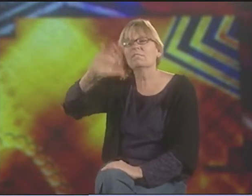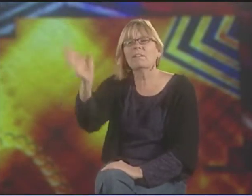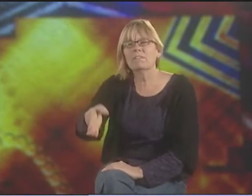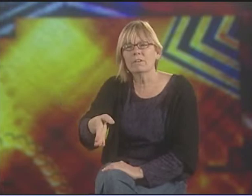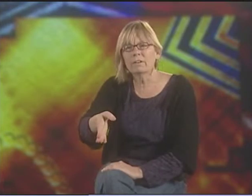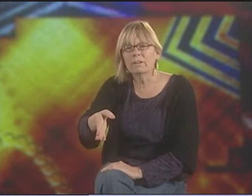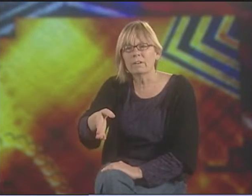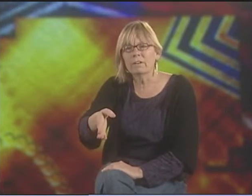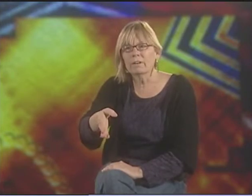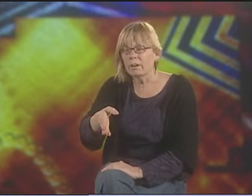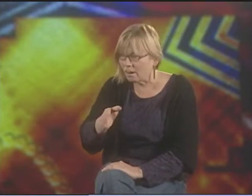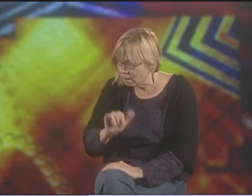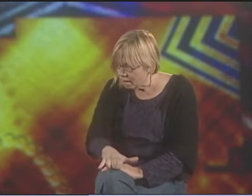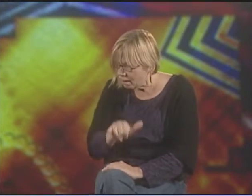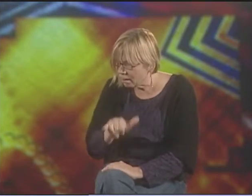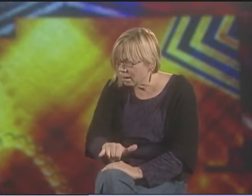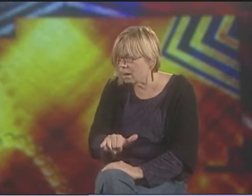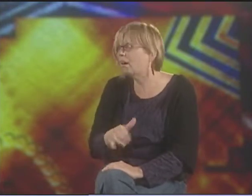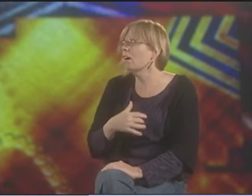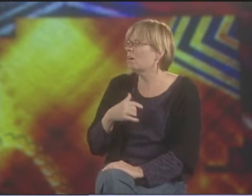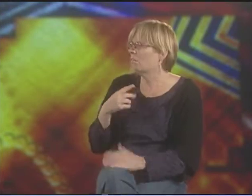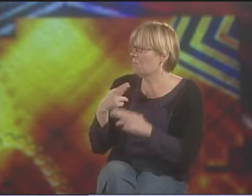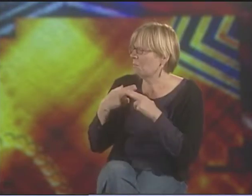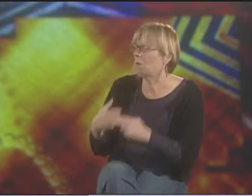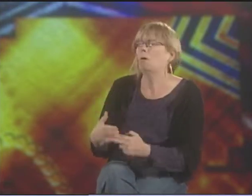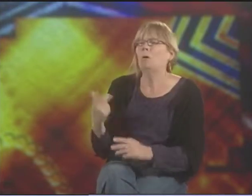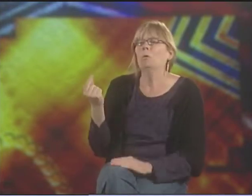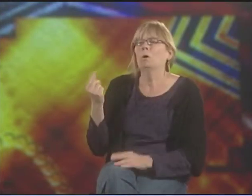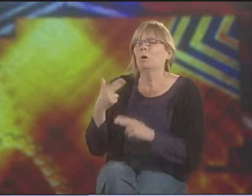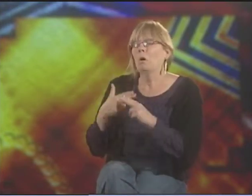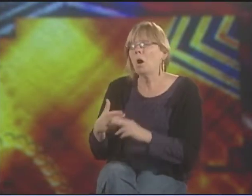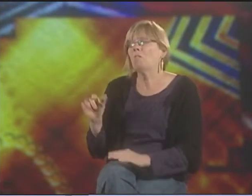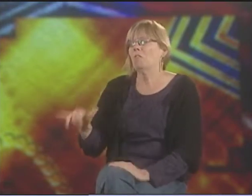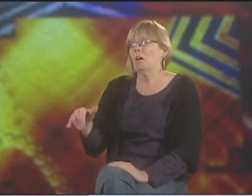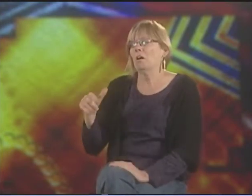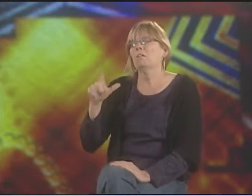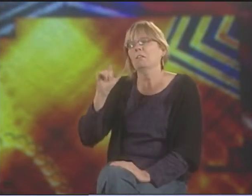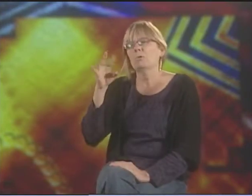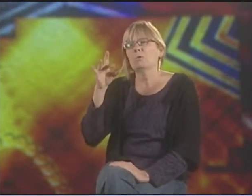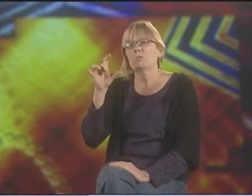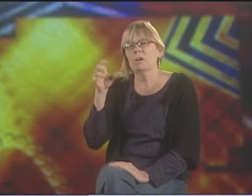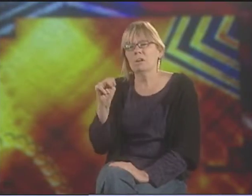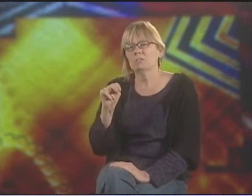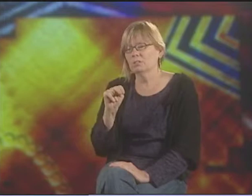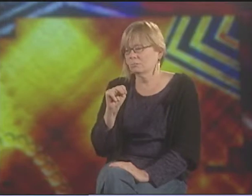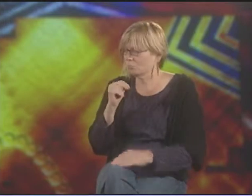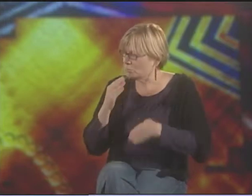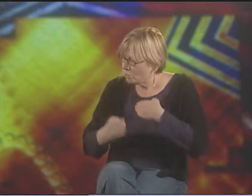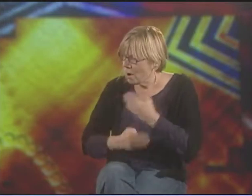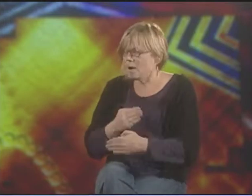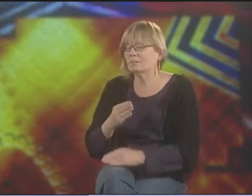IT NEVER WAS A CELEBRATORY POEM THAT THEN DEGRADED INTO RESISTANCE. SO WE CALLED THAT CELEBRATION